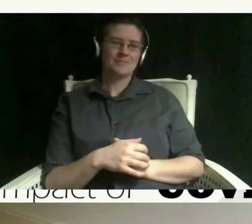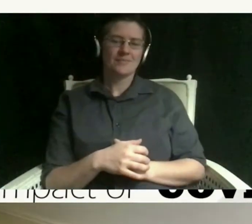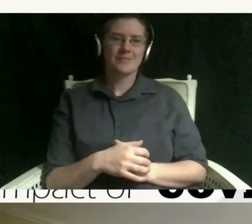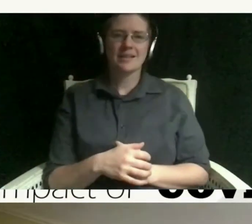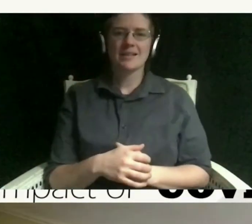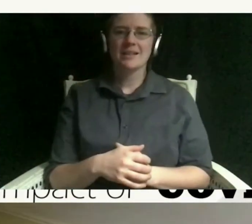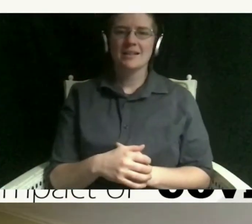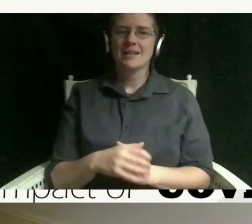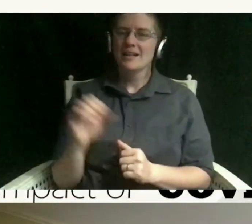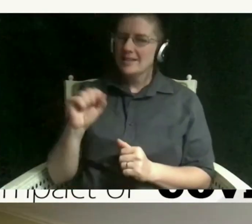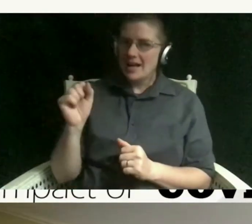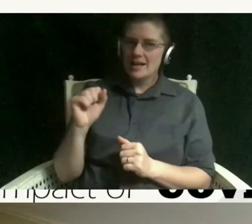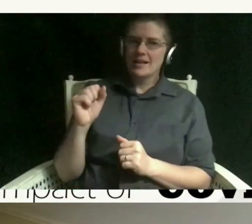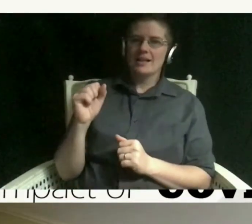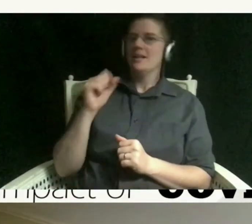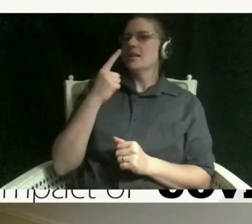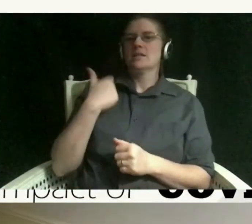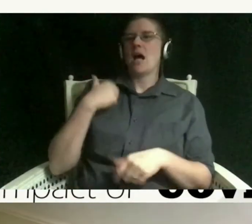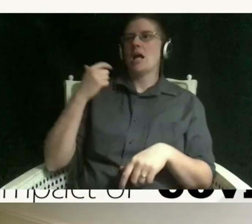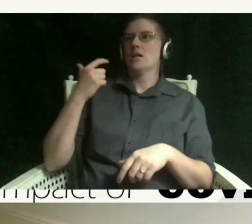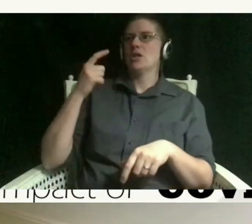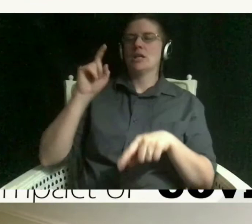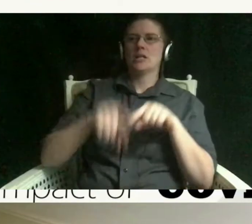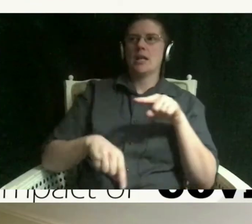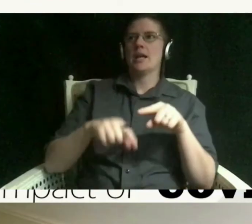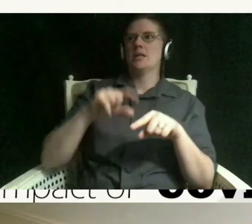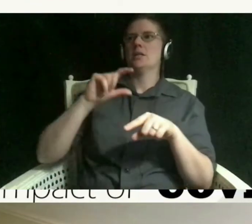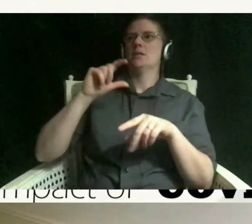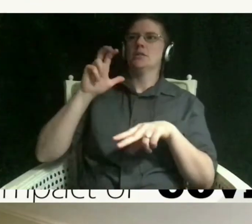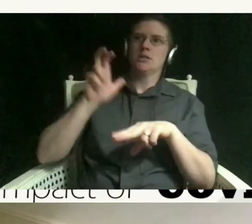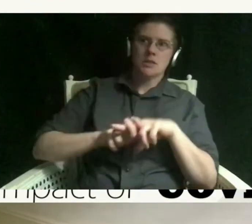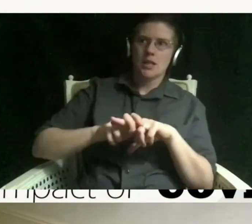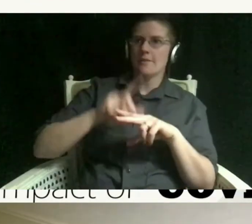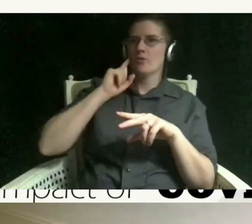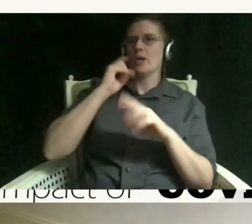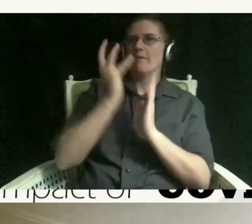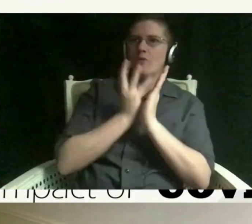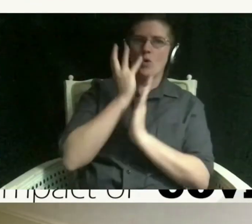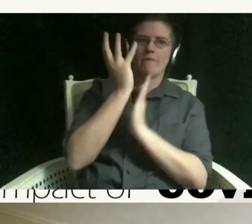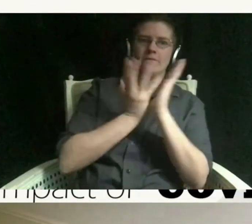like because i cannot just sit for an entire sitting of like four or five hours and do my work